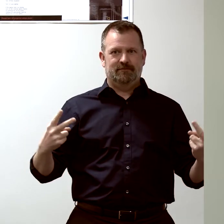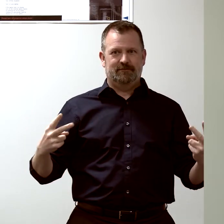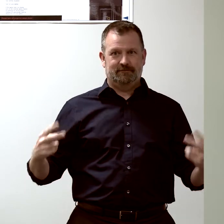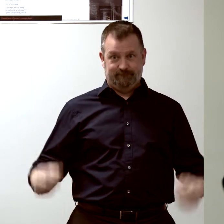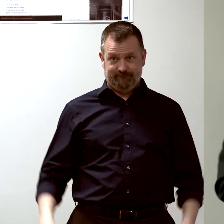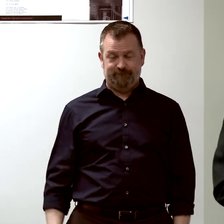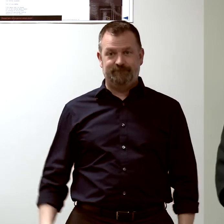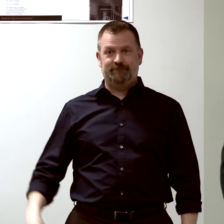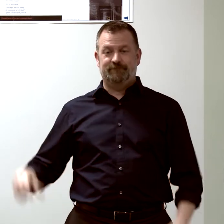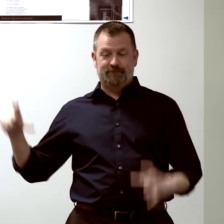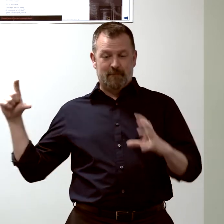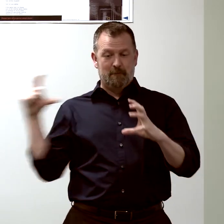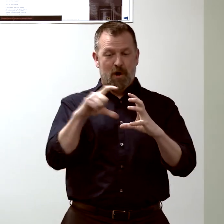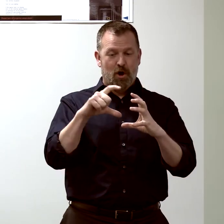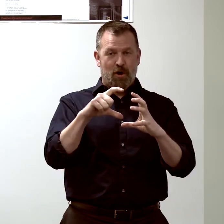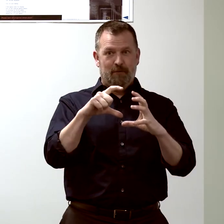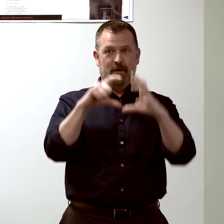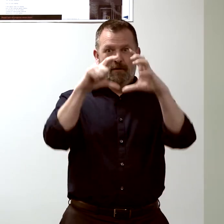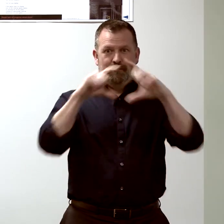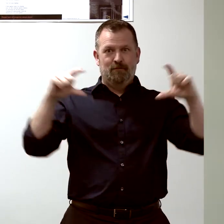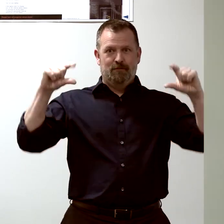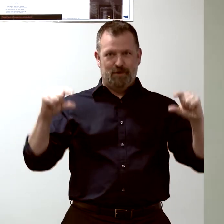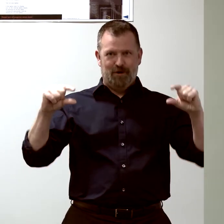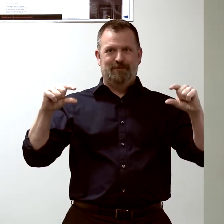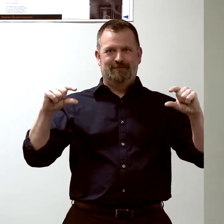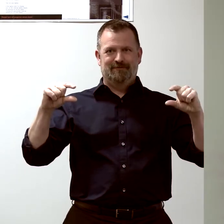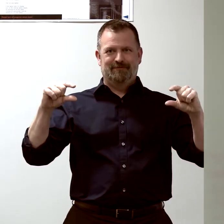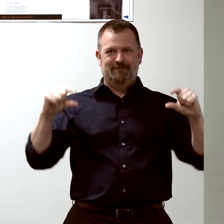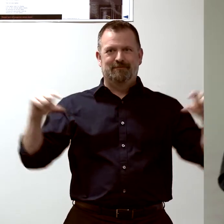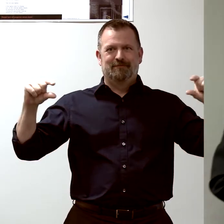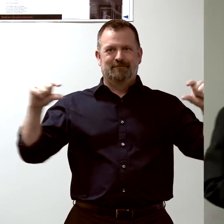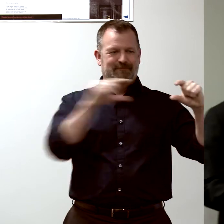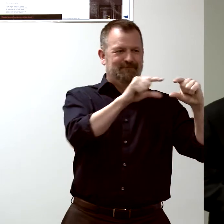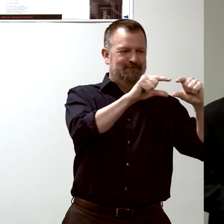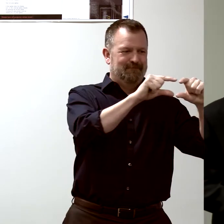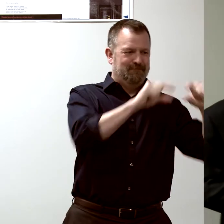So each one of these stripes